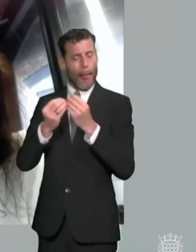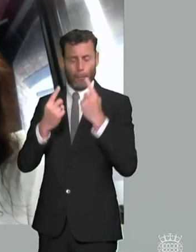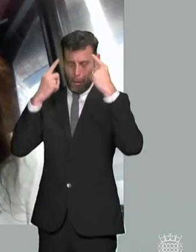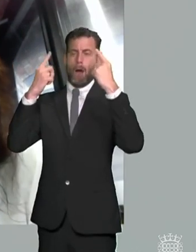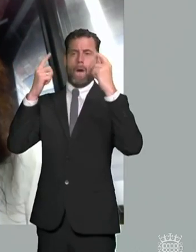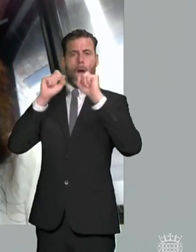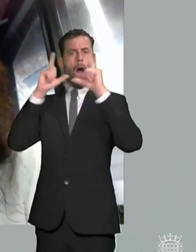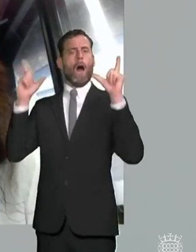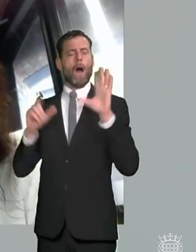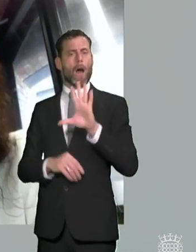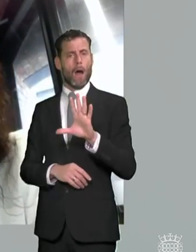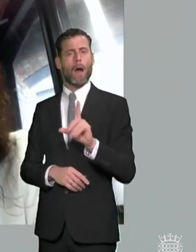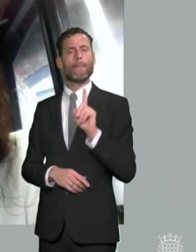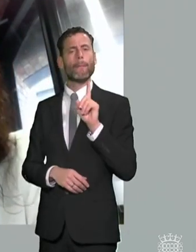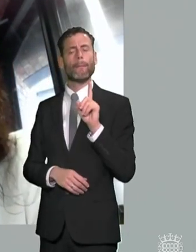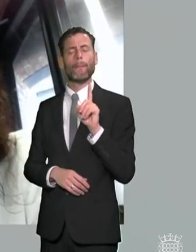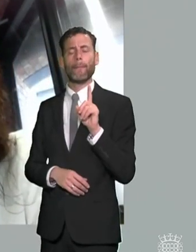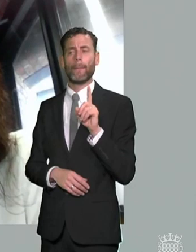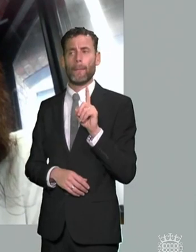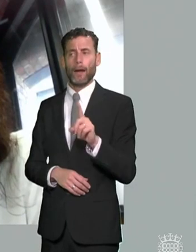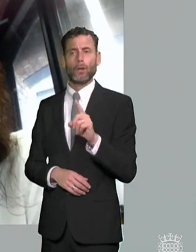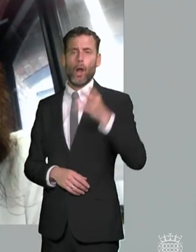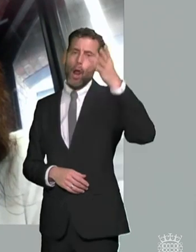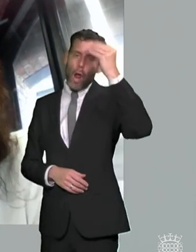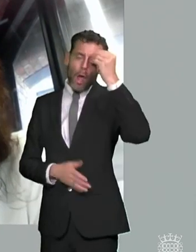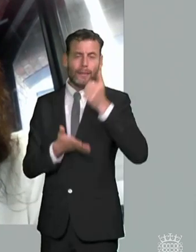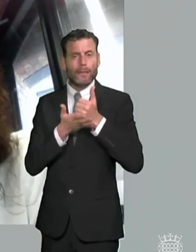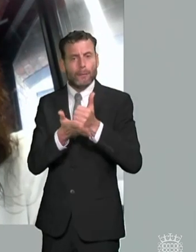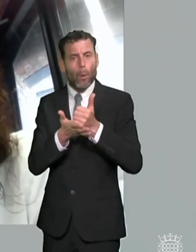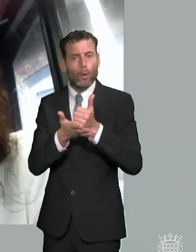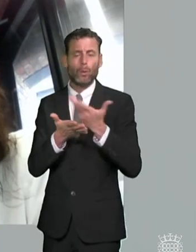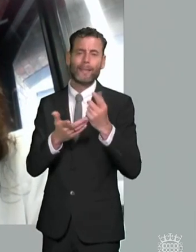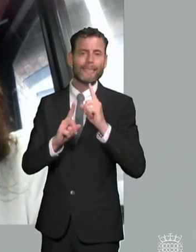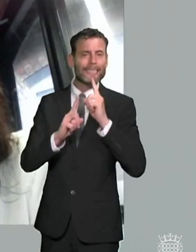to consider is the sort of learning support assistance teaching assistant cohort because